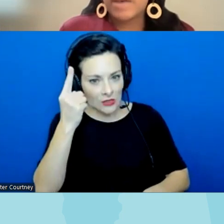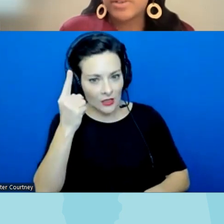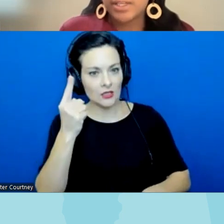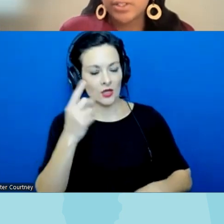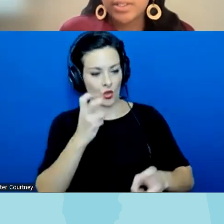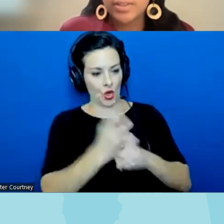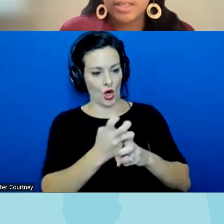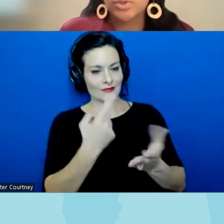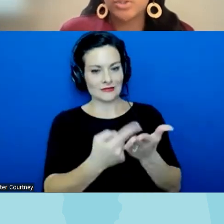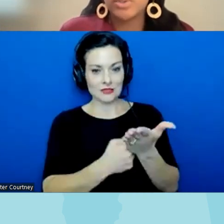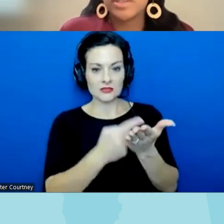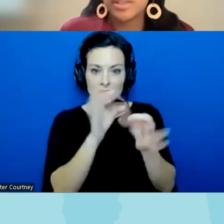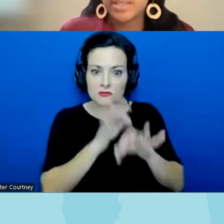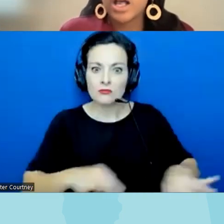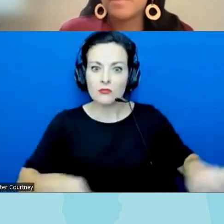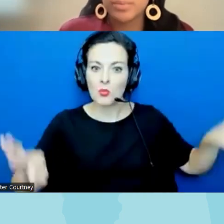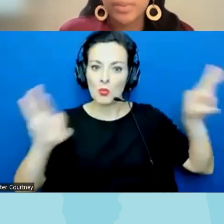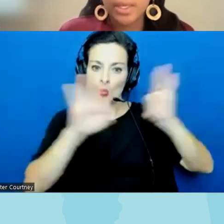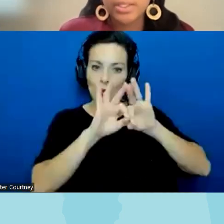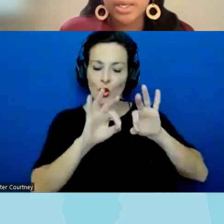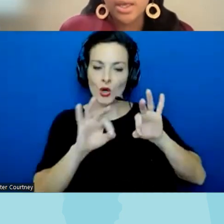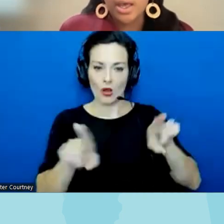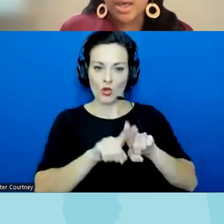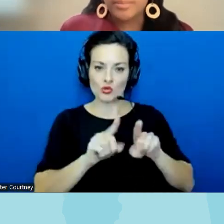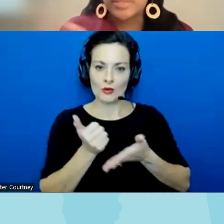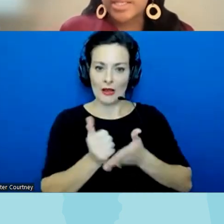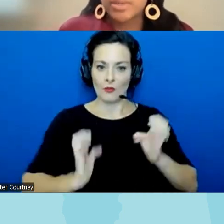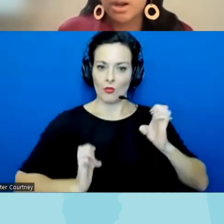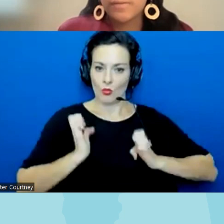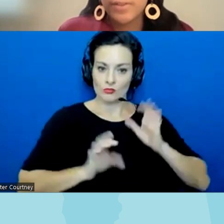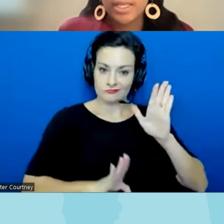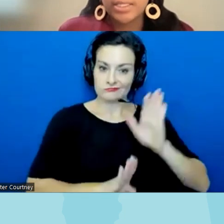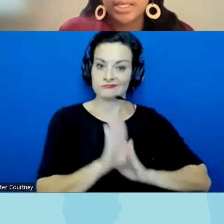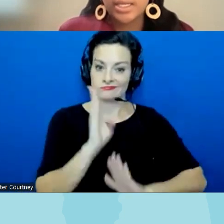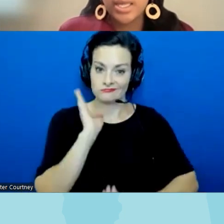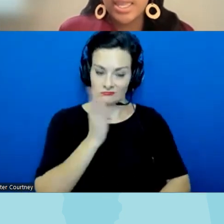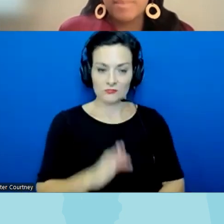conversations and the emotional resilience that comes with it um last week our affiliate did a